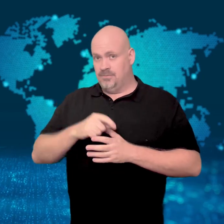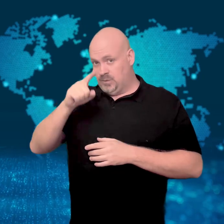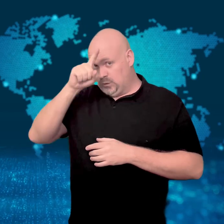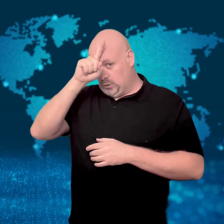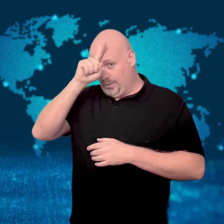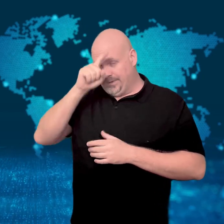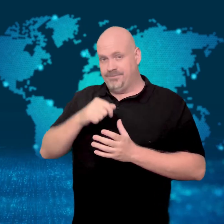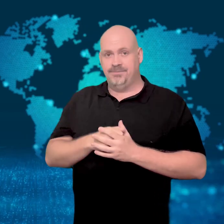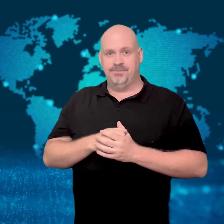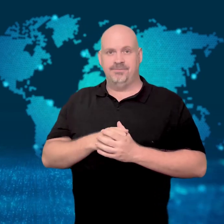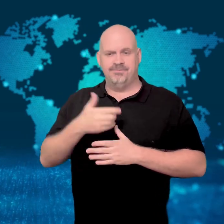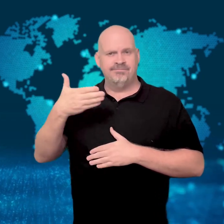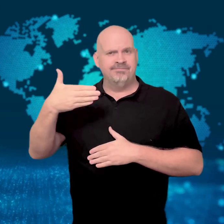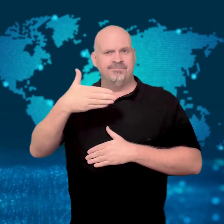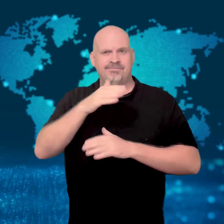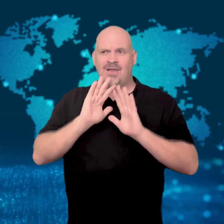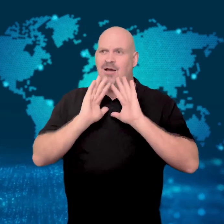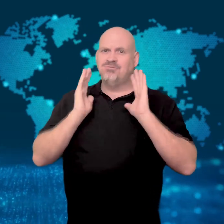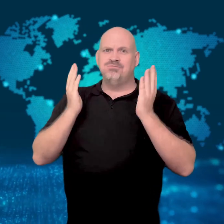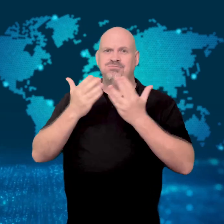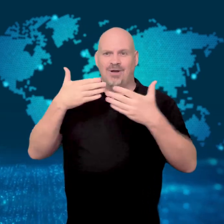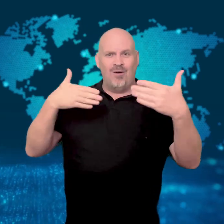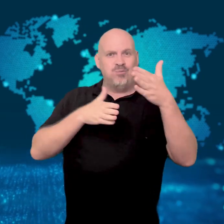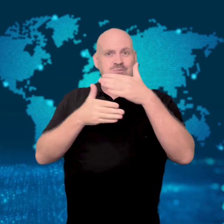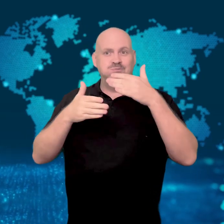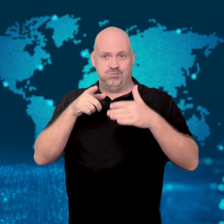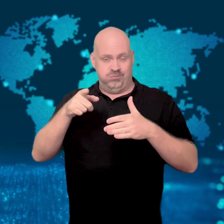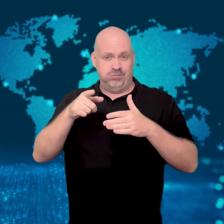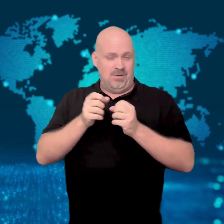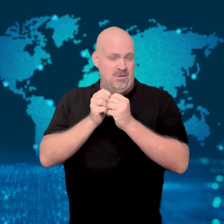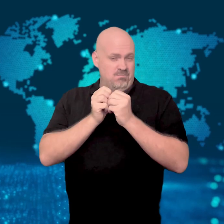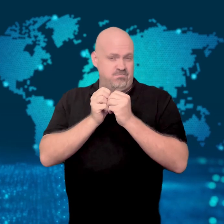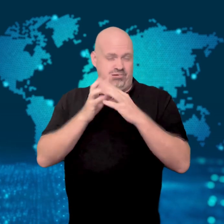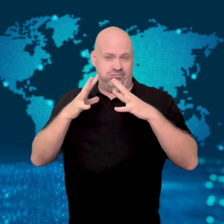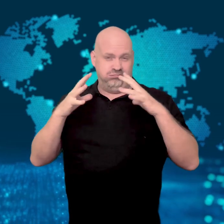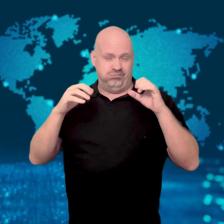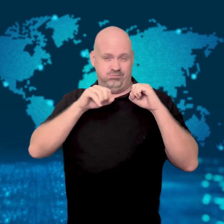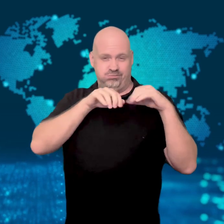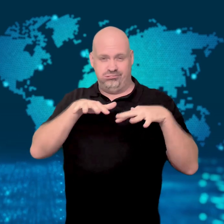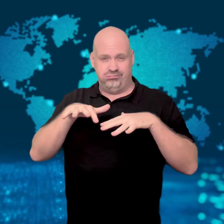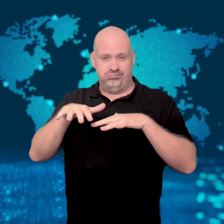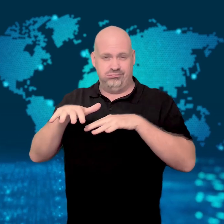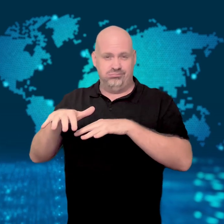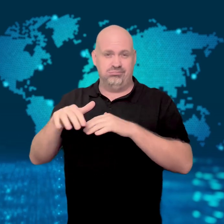Aquarium explodes